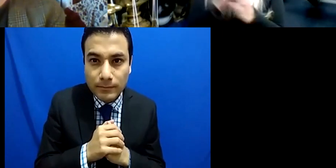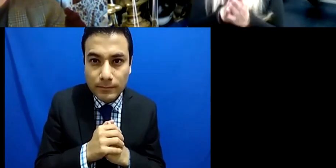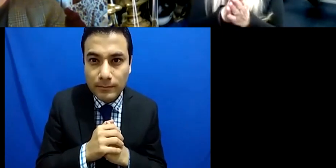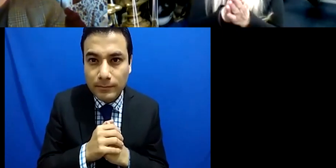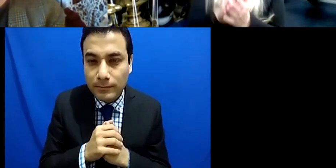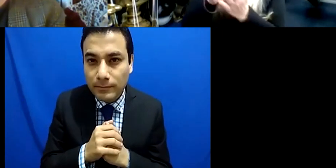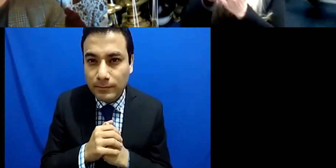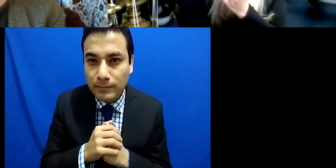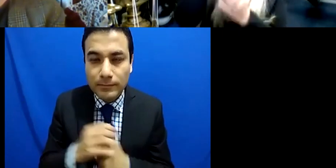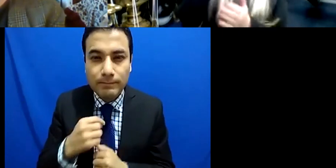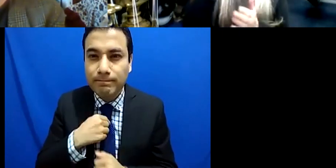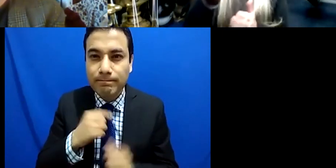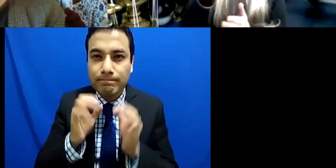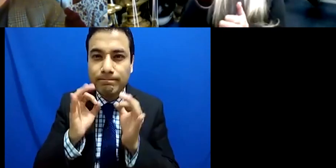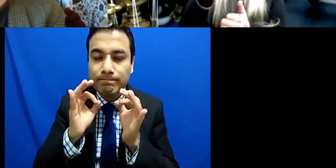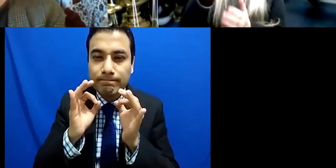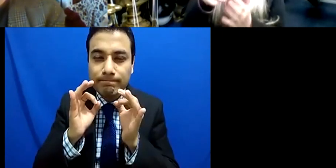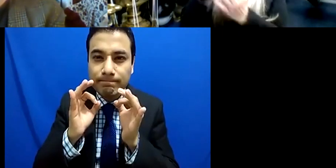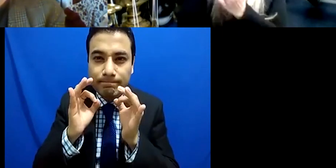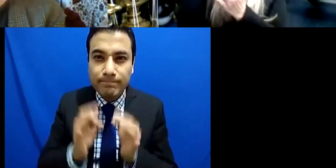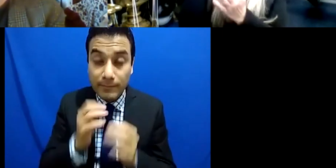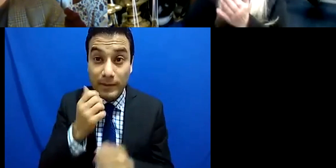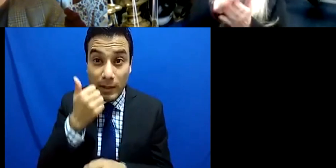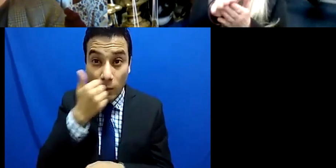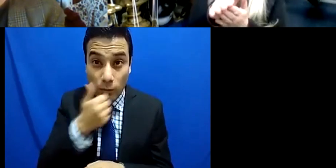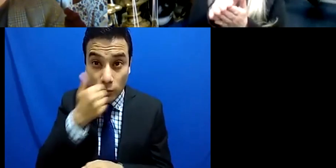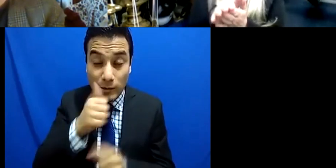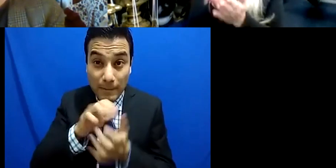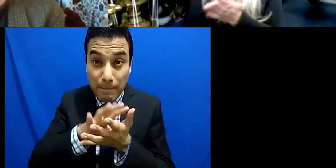graduate and then go into orchestras so, they would become orchestral players or